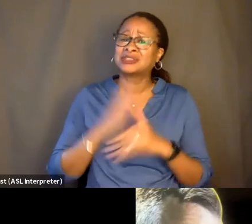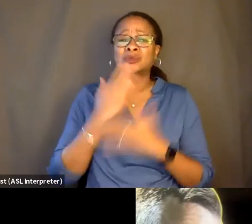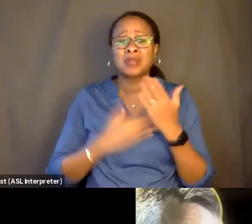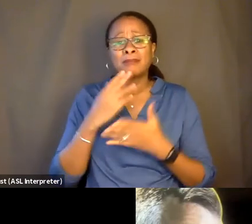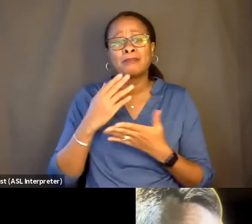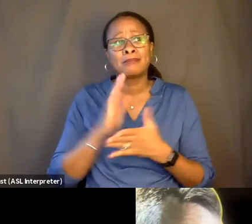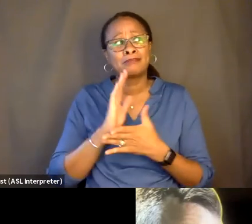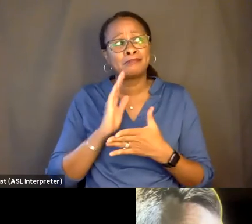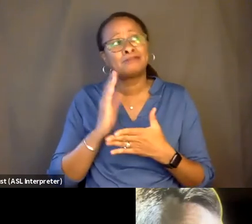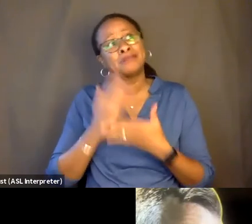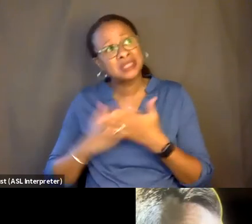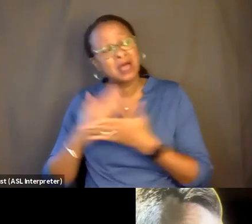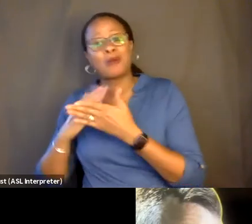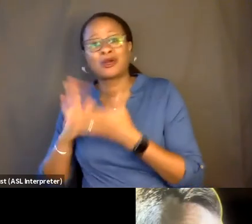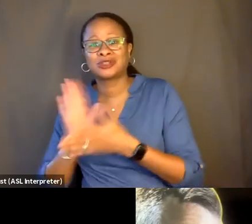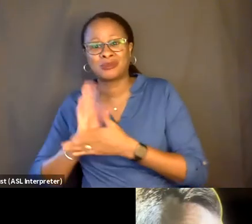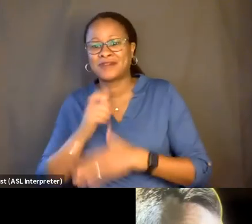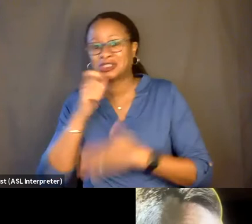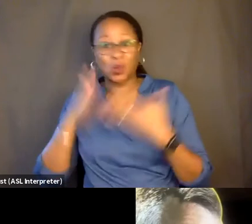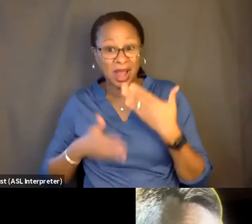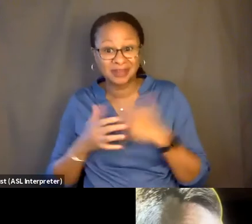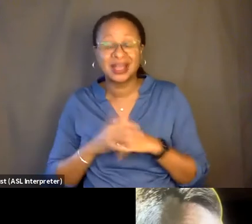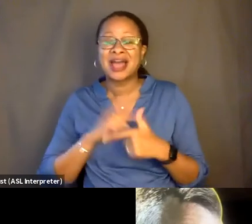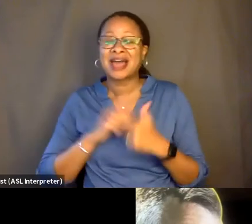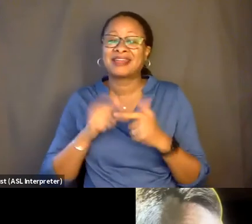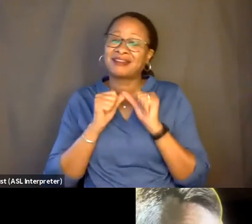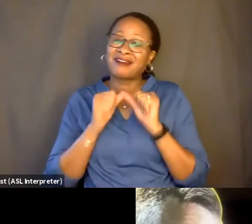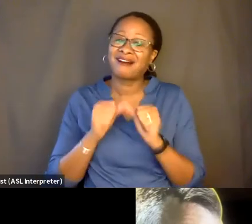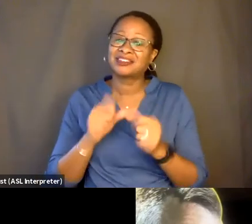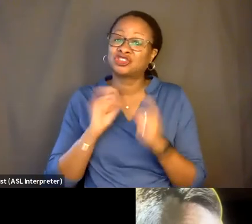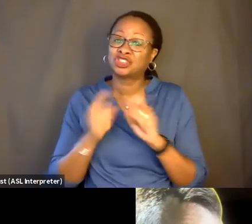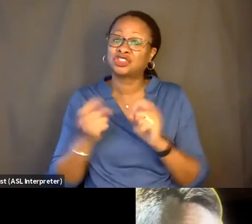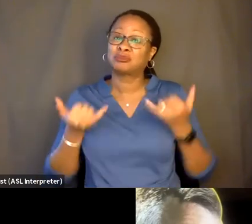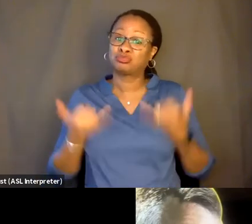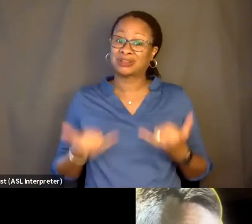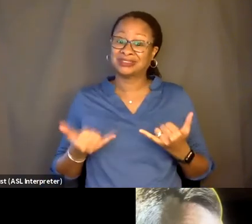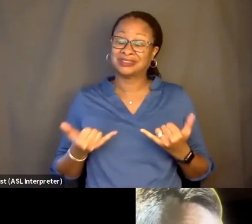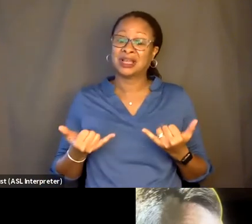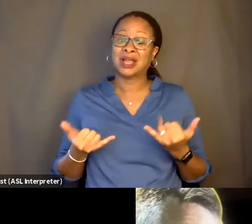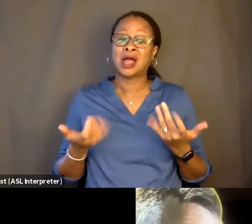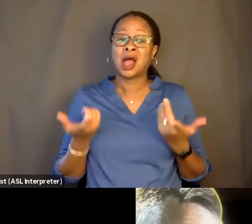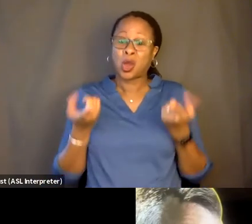And then there are the constantly changing present. And what happens in the sort of unexpected moment